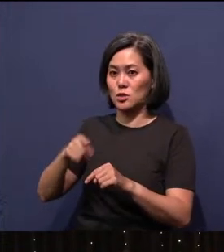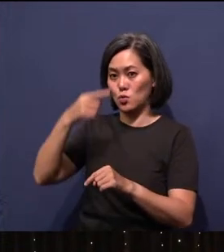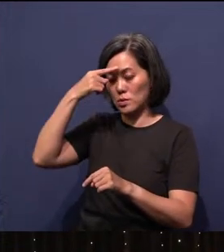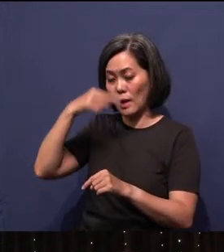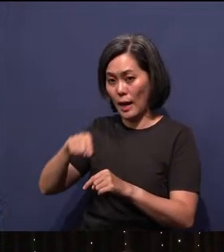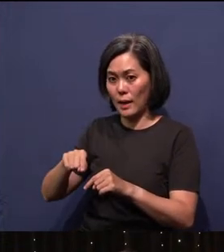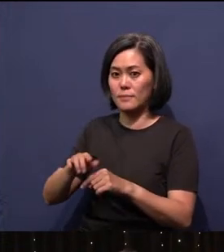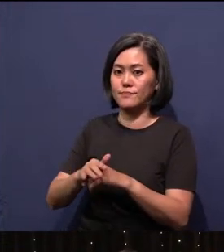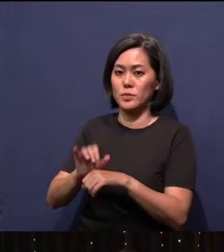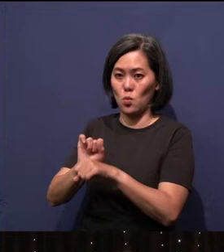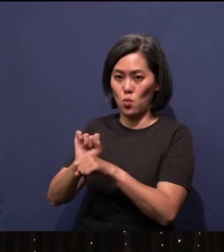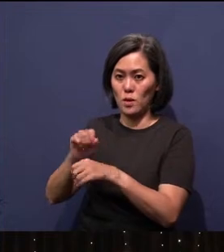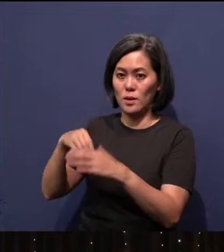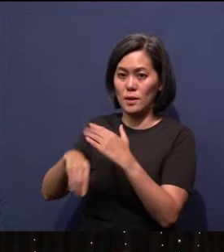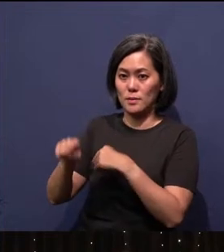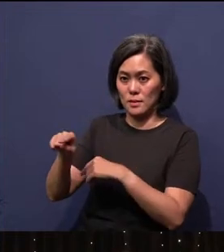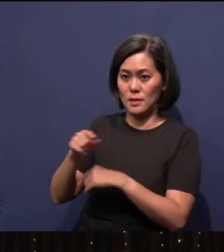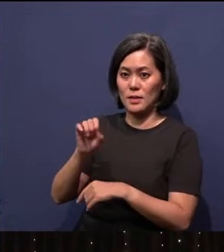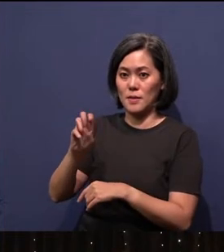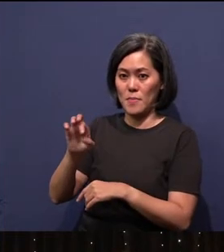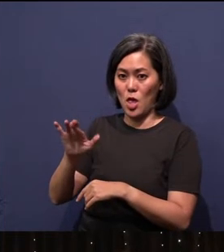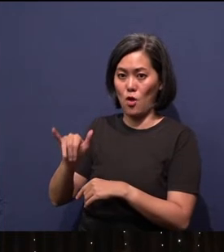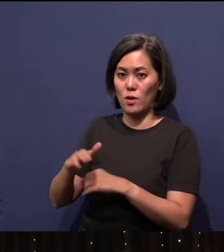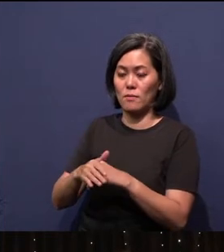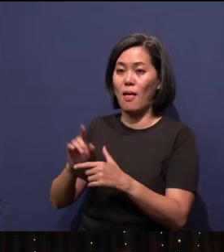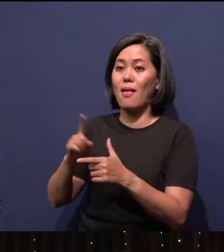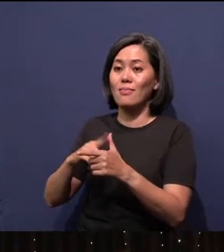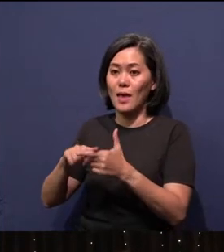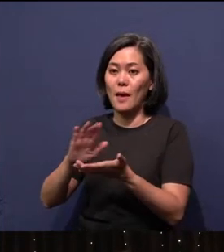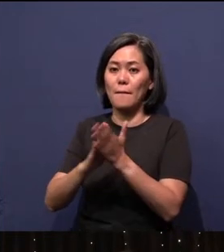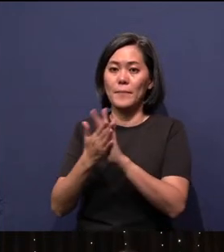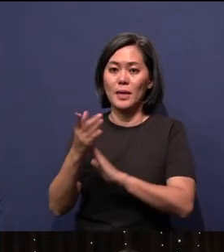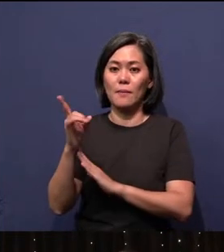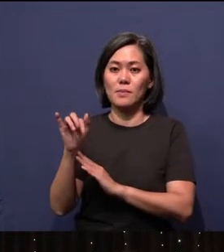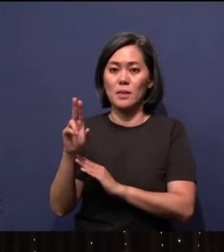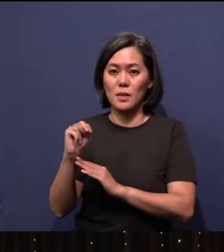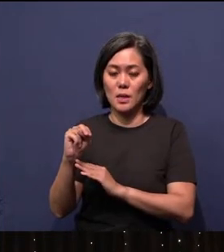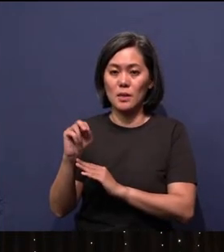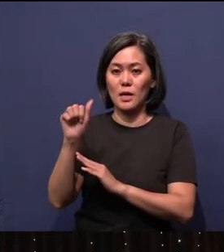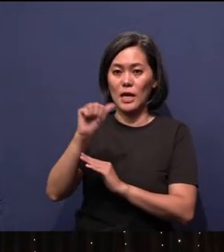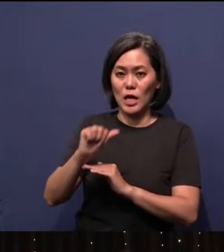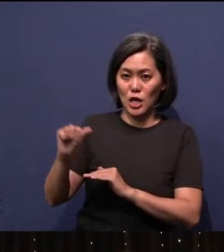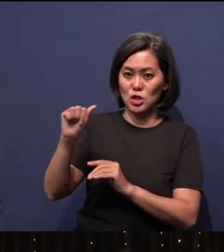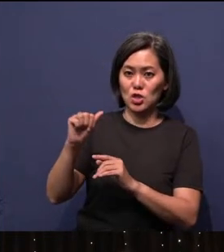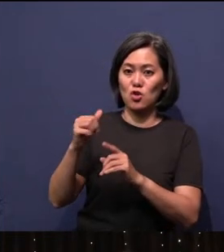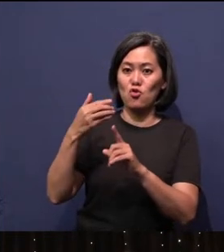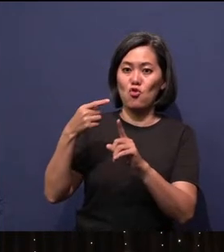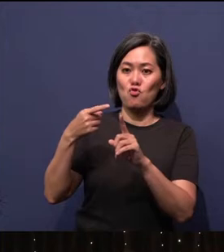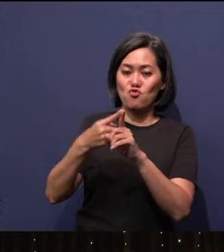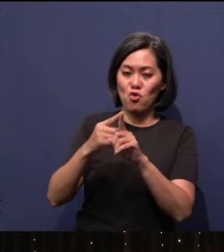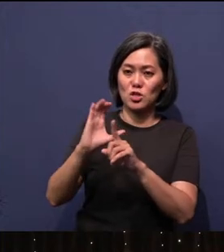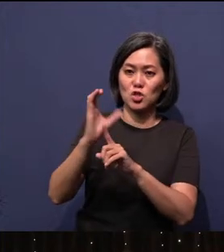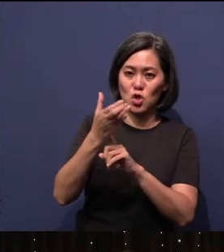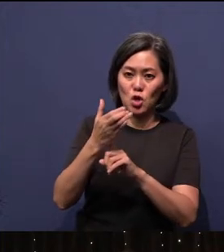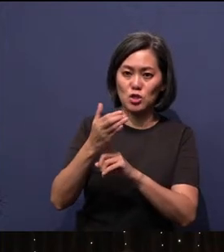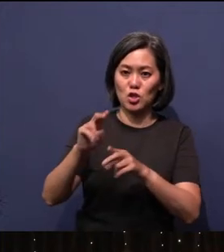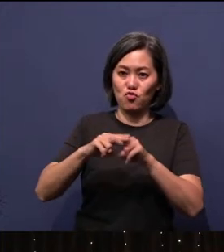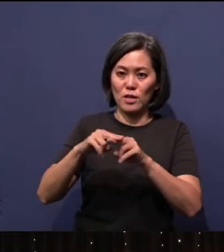Later, he became the Dean of Asia Cross-Cultural Training Institute, also known as ACTI, training missionaries while helming the